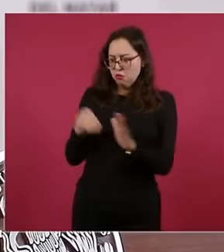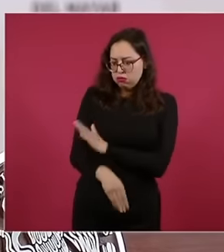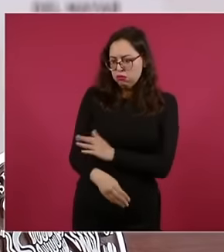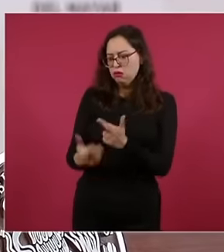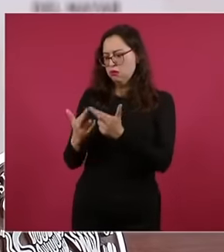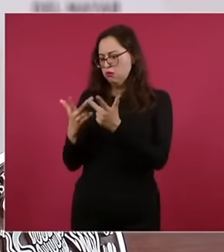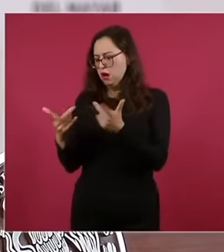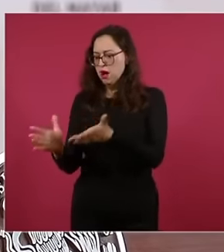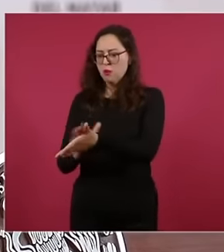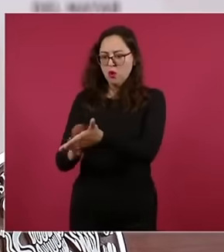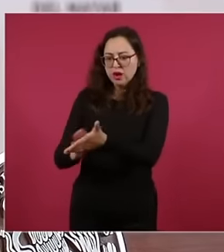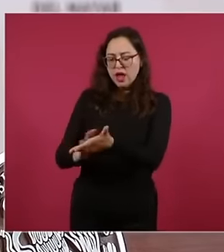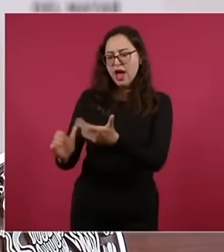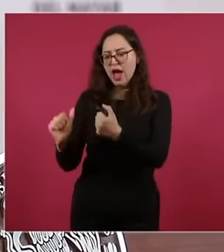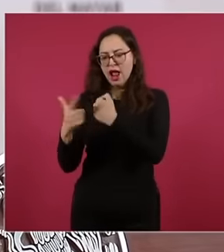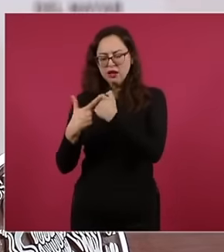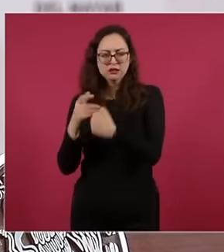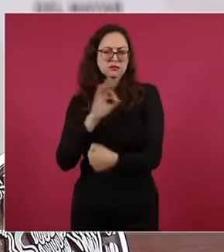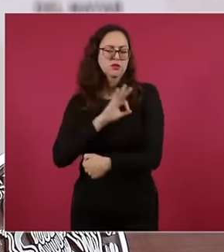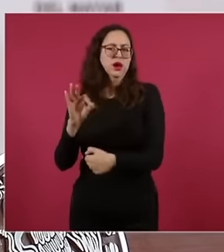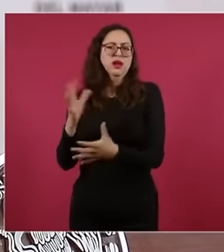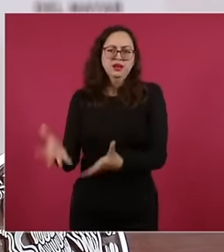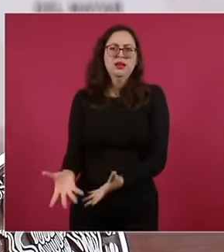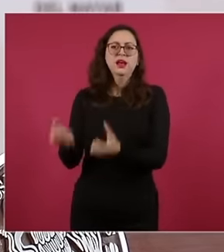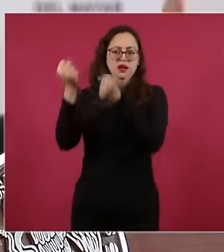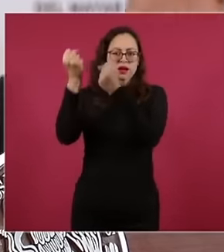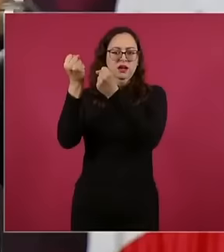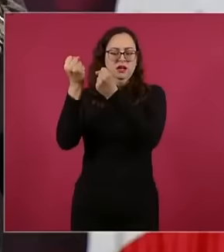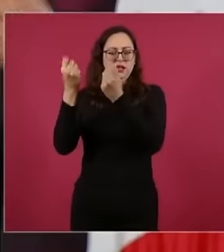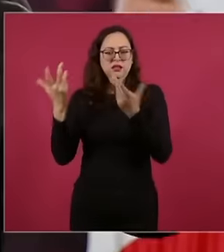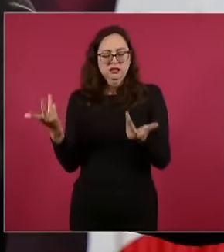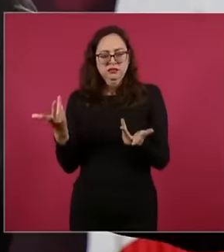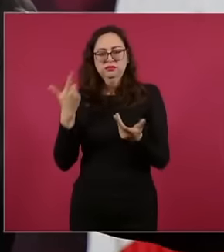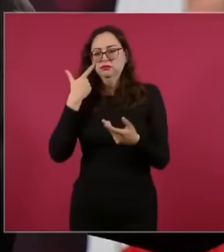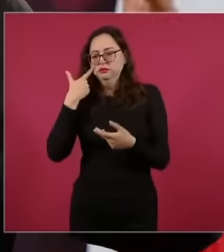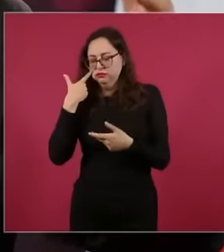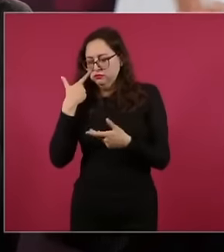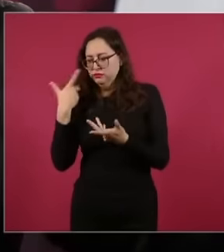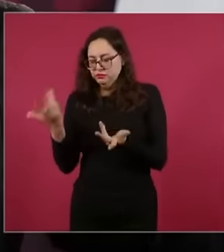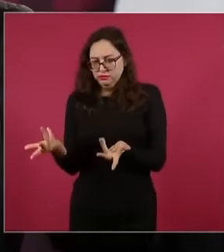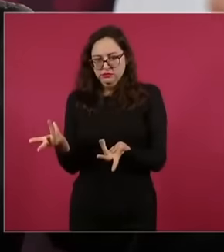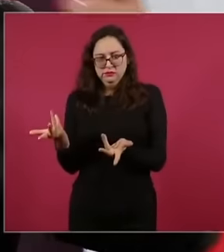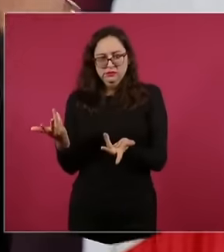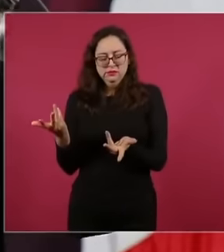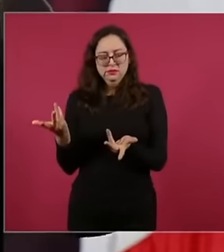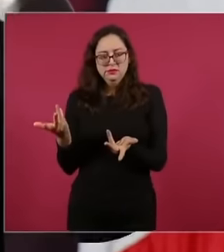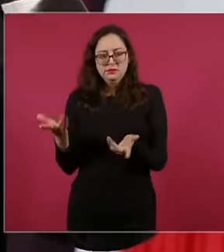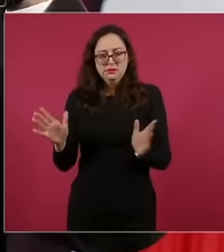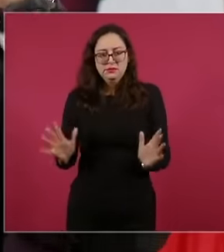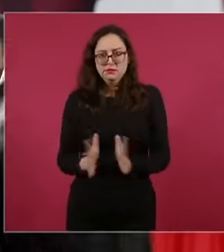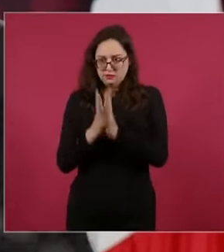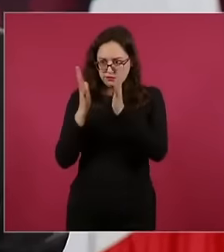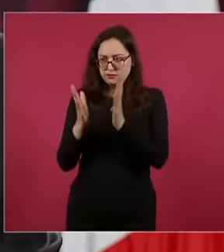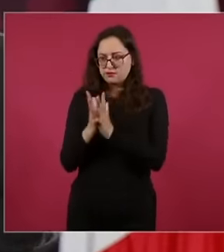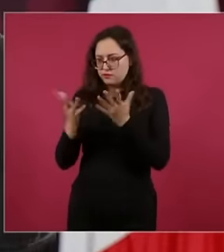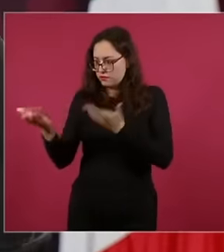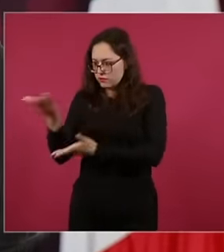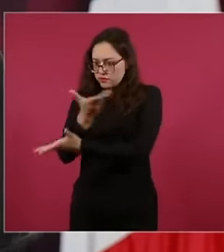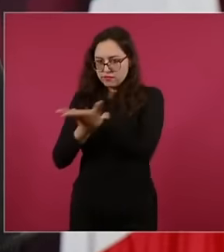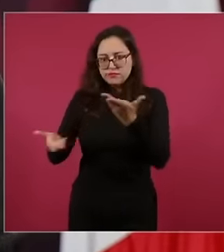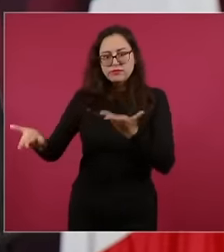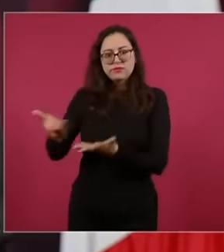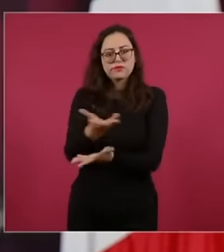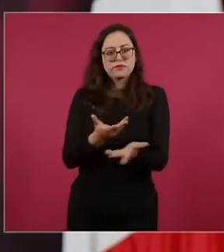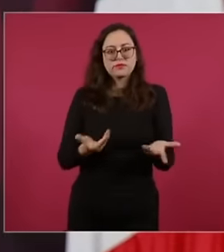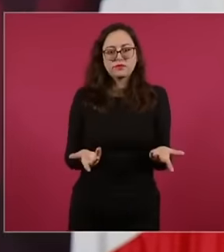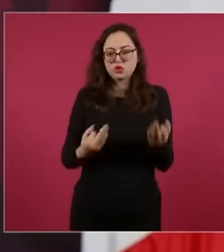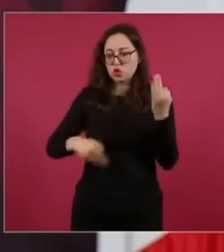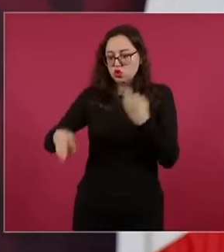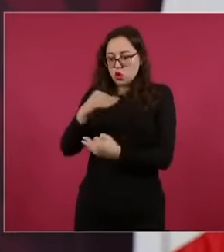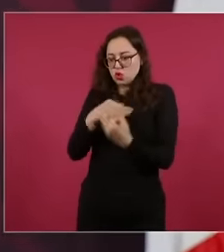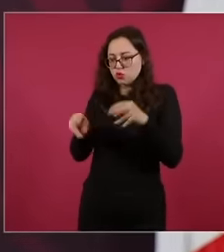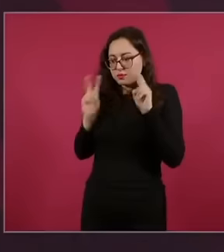erased to see how far and with the collaboration I think there were about